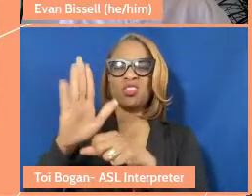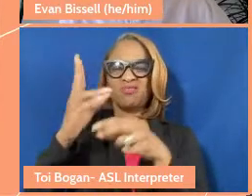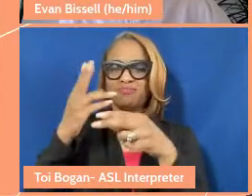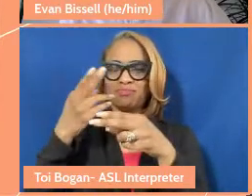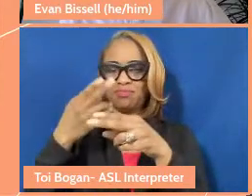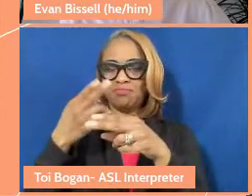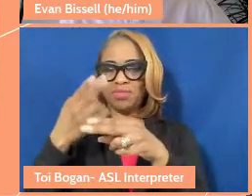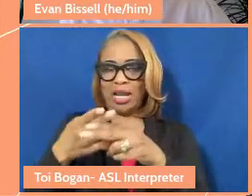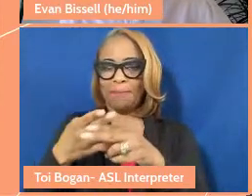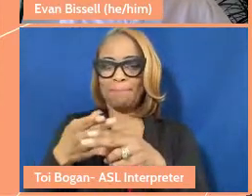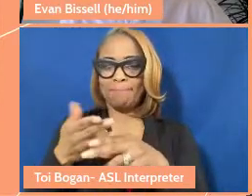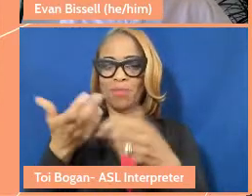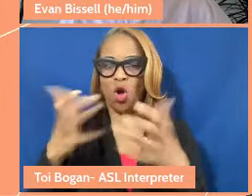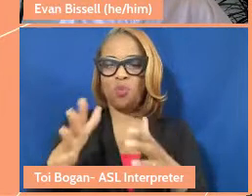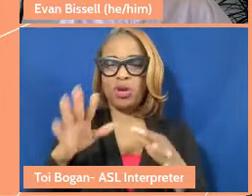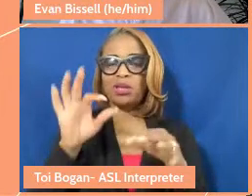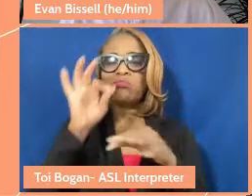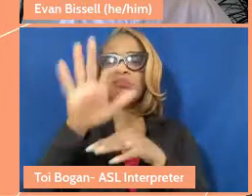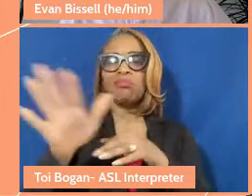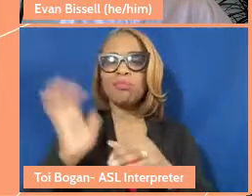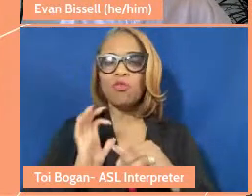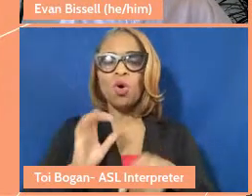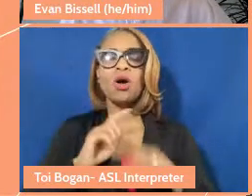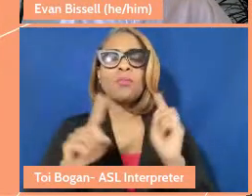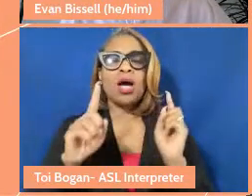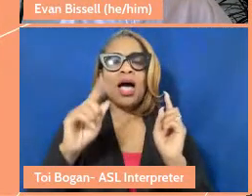it's just so important and it's something that I think about so much.